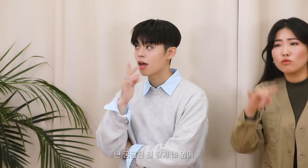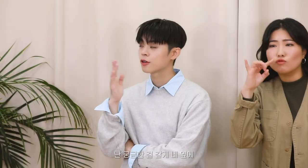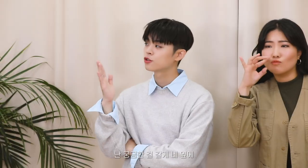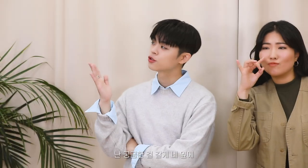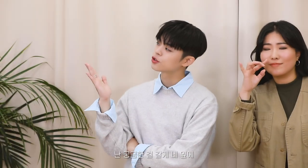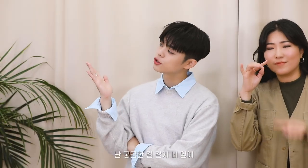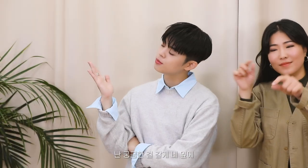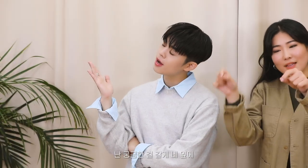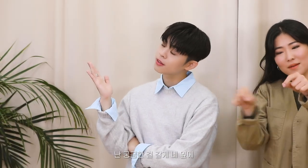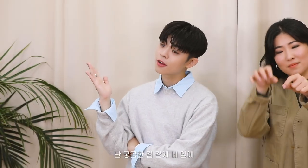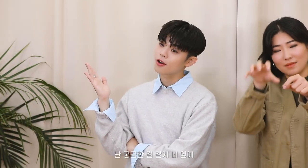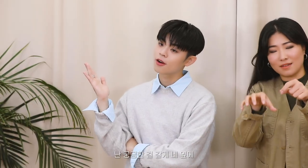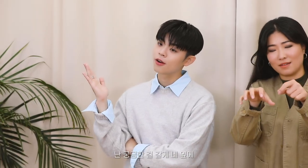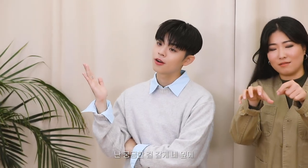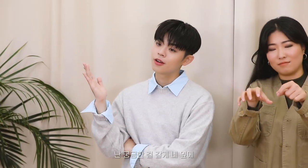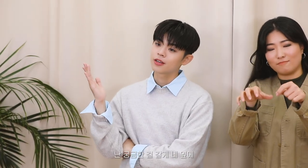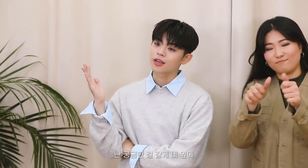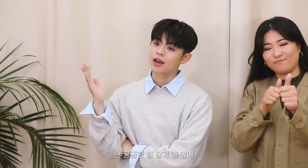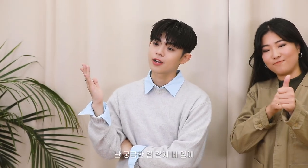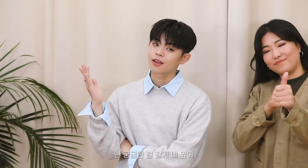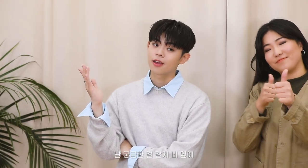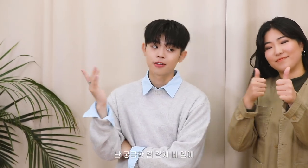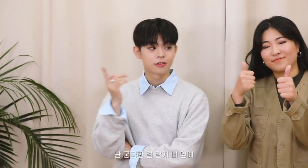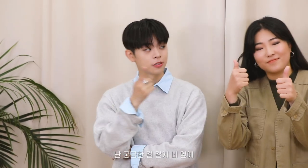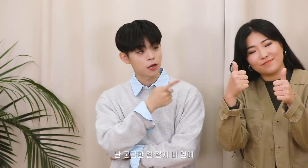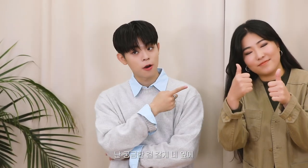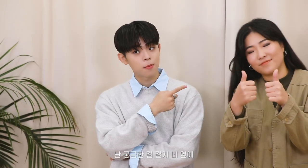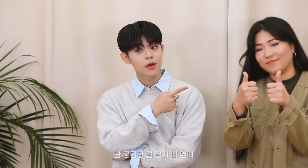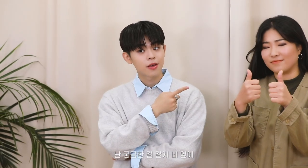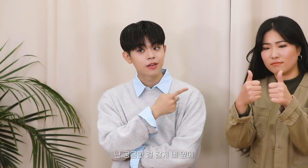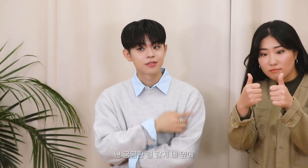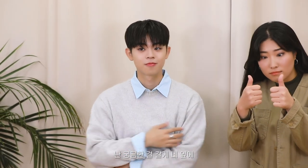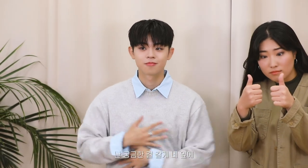I'm curious I'll go to your side